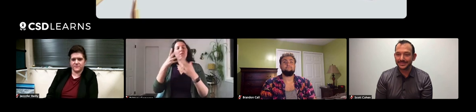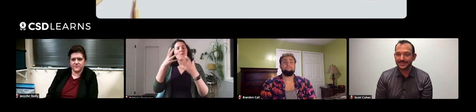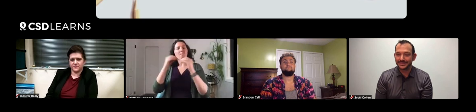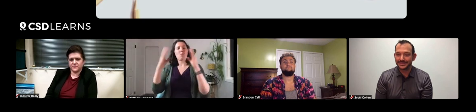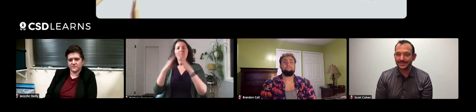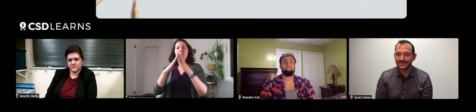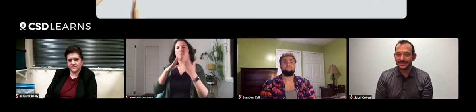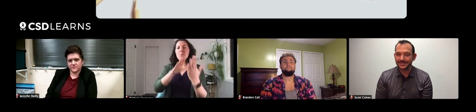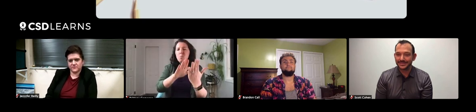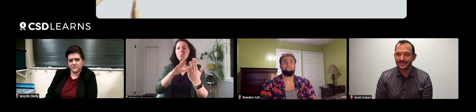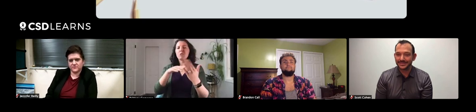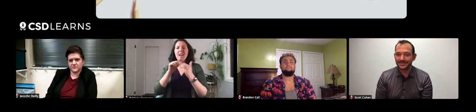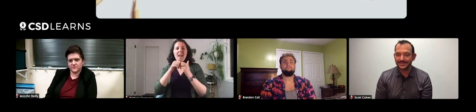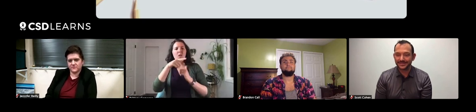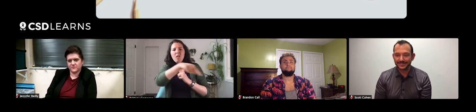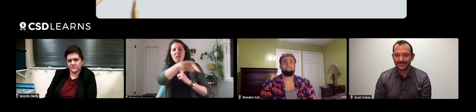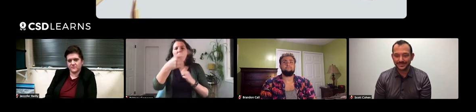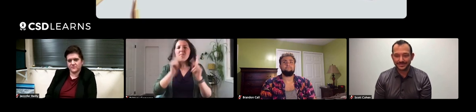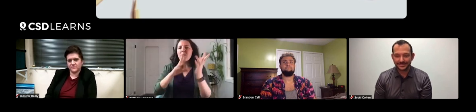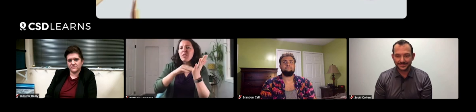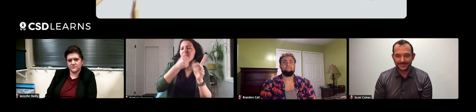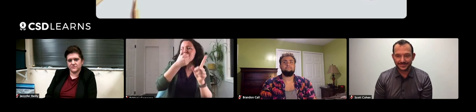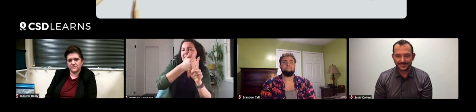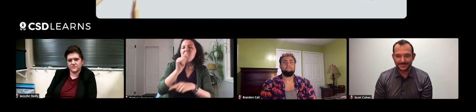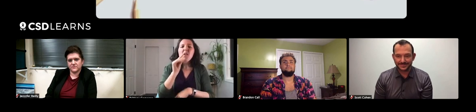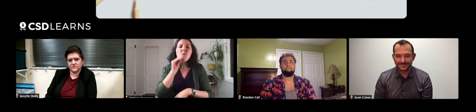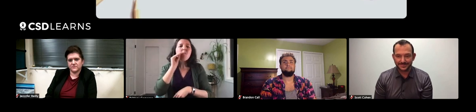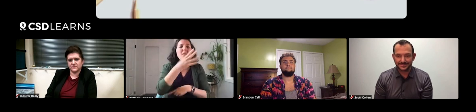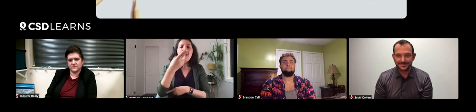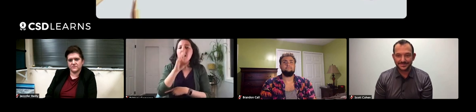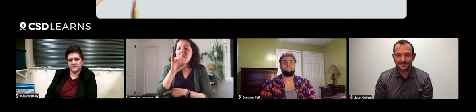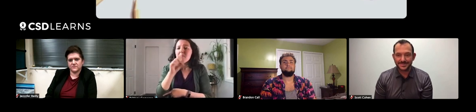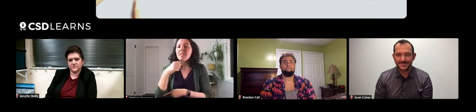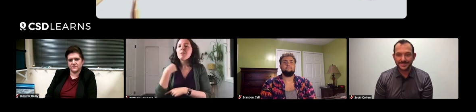It's more of a community approach, simply people that have picked up certain hobbies